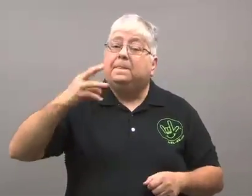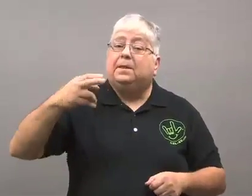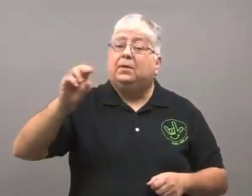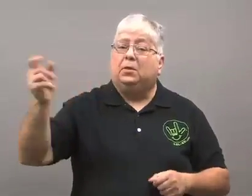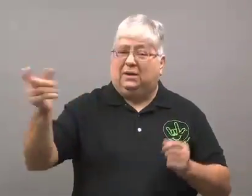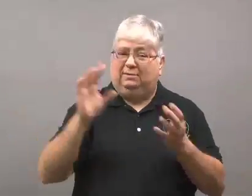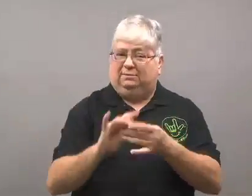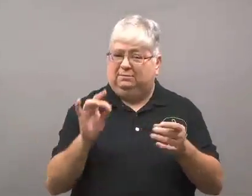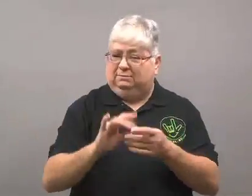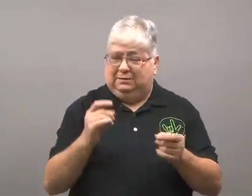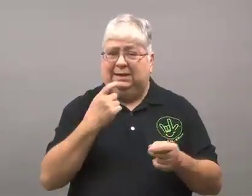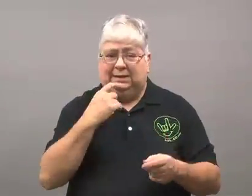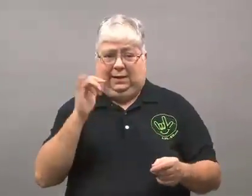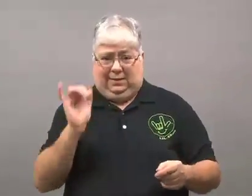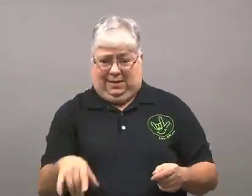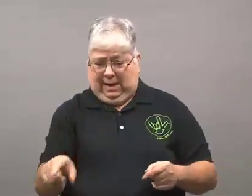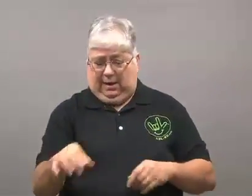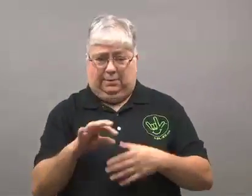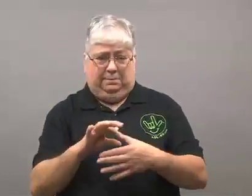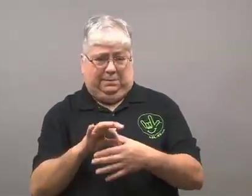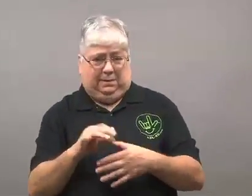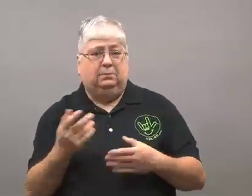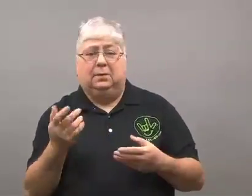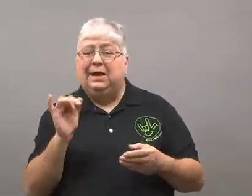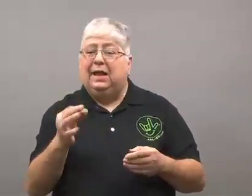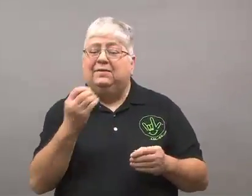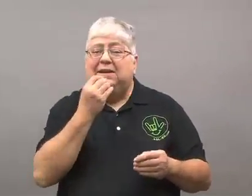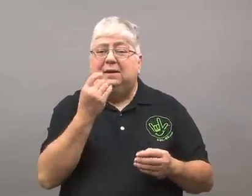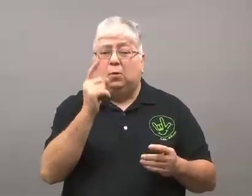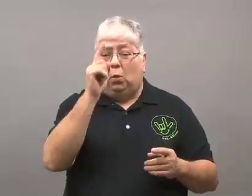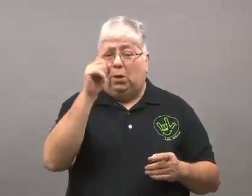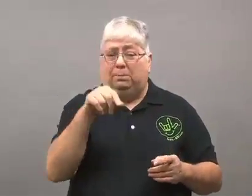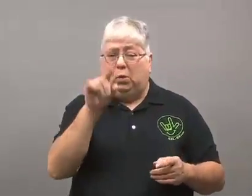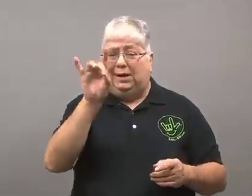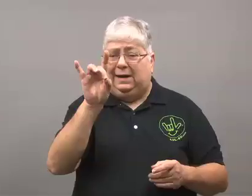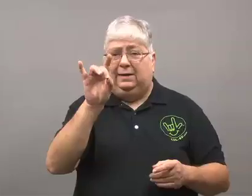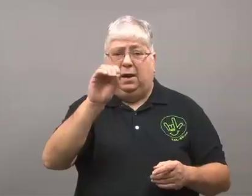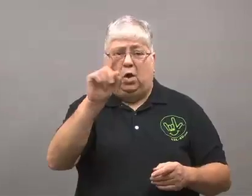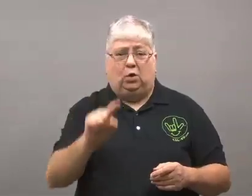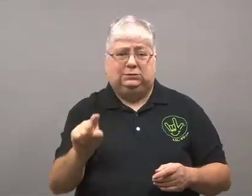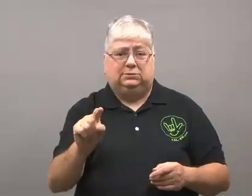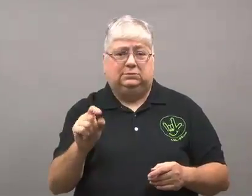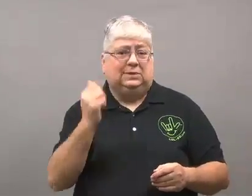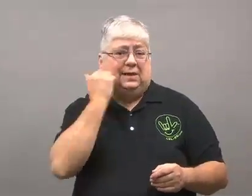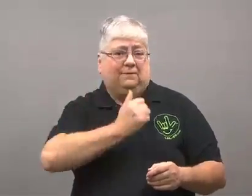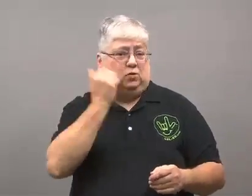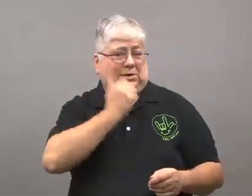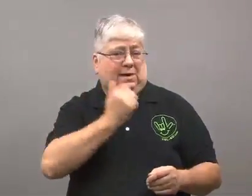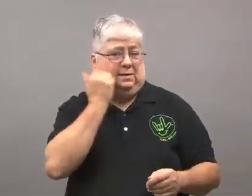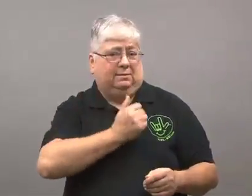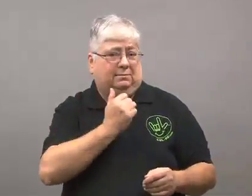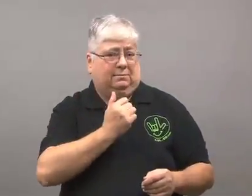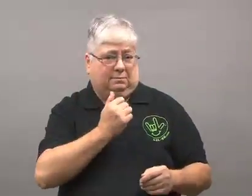The W.H.O. report states that a person who consumes 1.8 ounces of processed meat daily